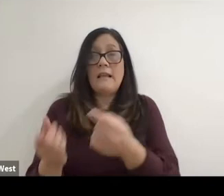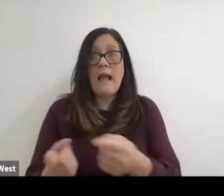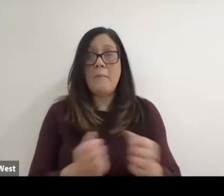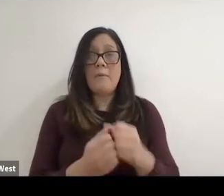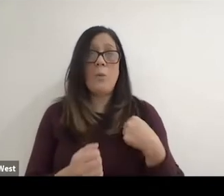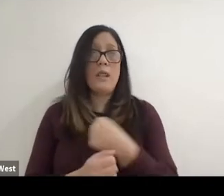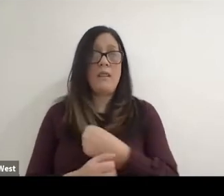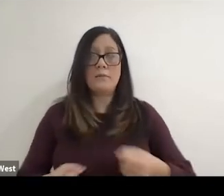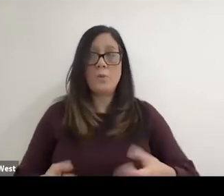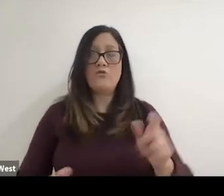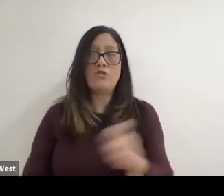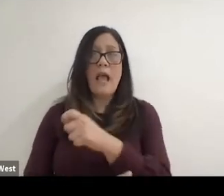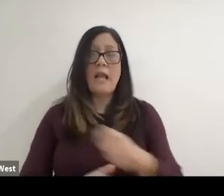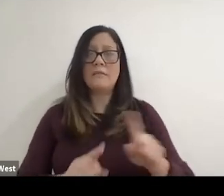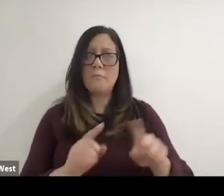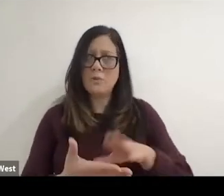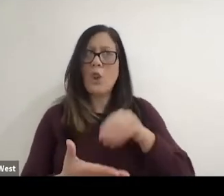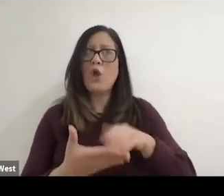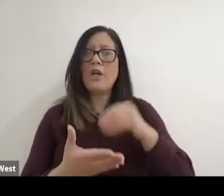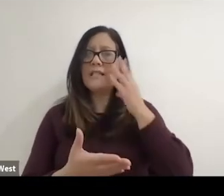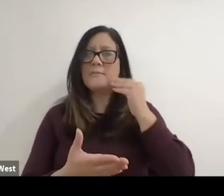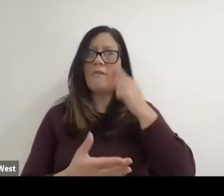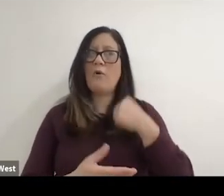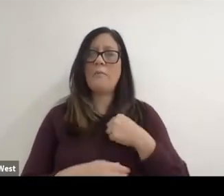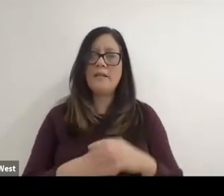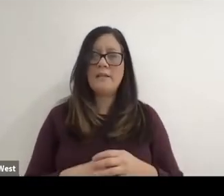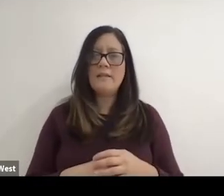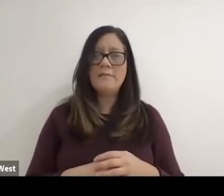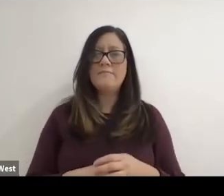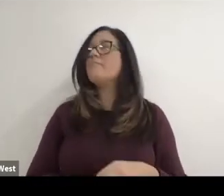but it was a learning experience for me to see the house.